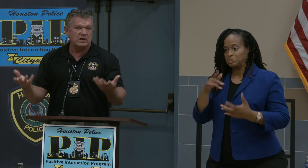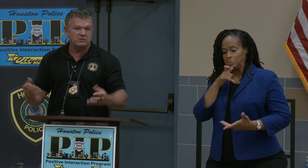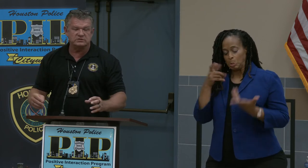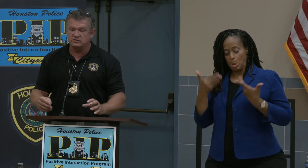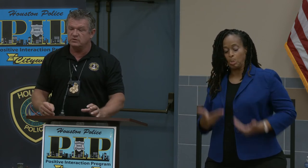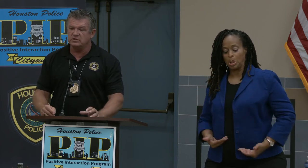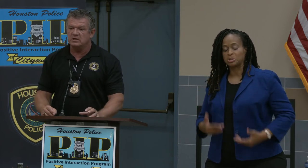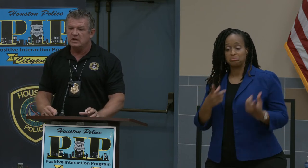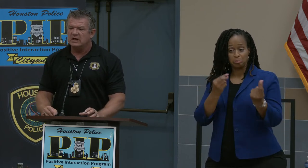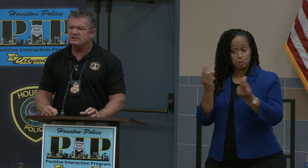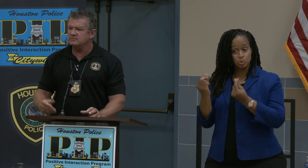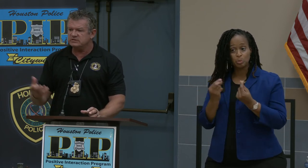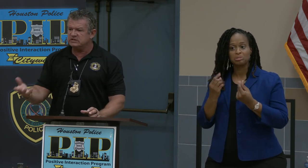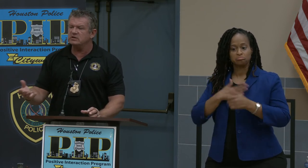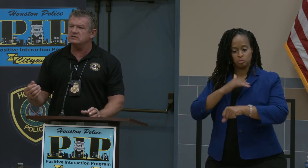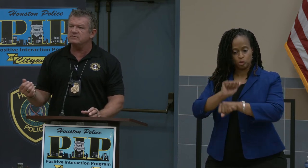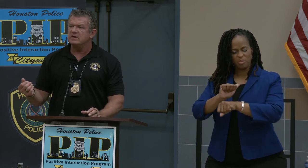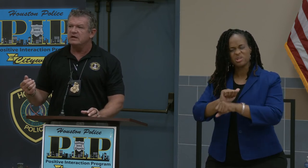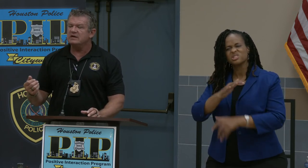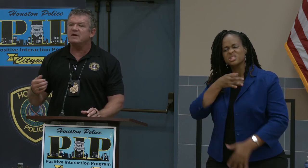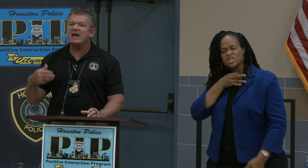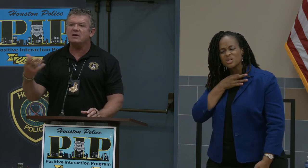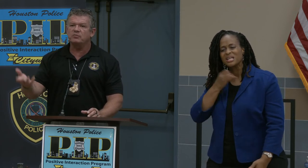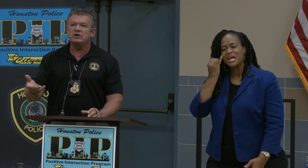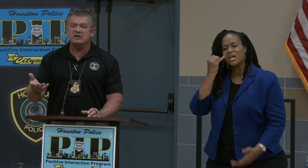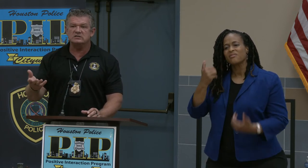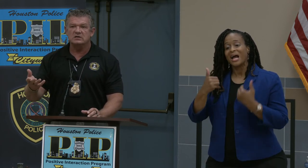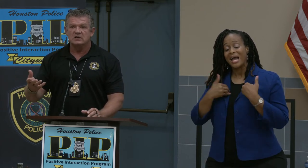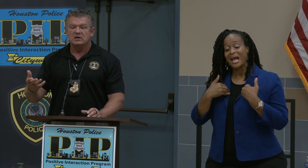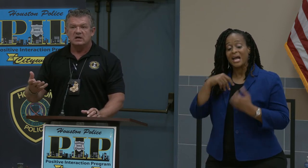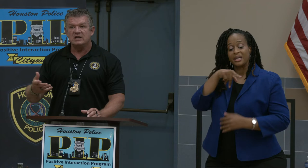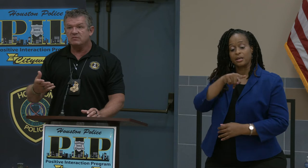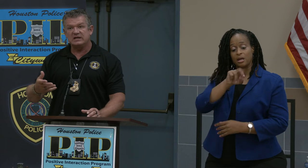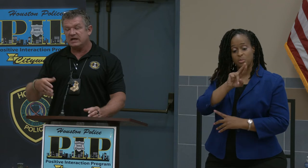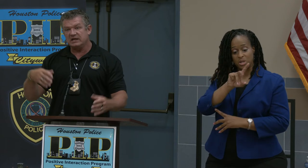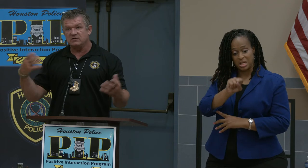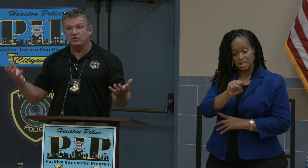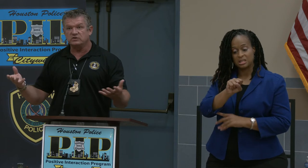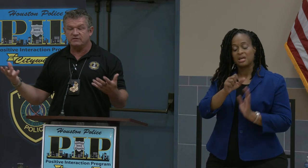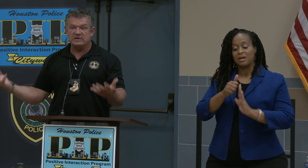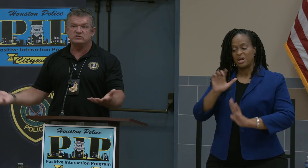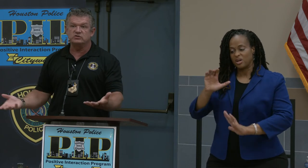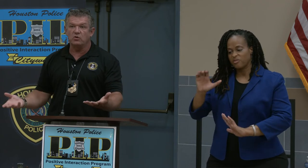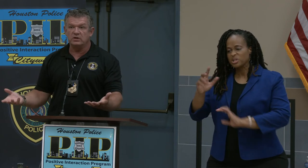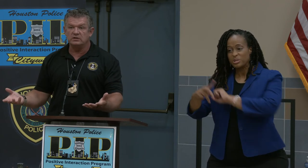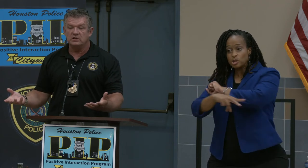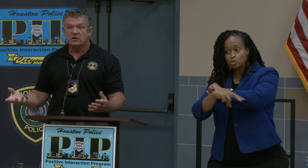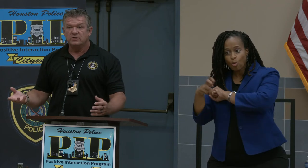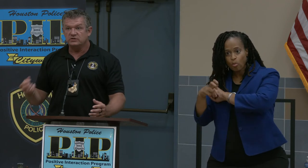I was doing. I'm curious, if I had a Prius and my catalytic converters had been stolen. There